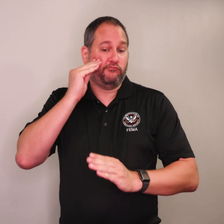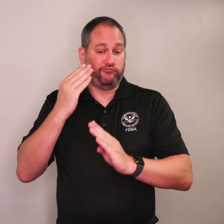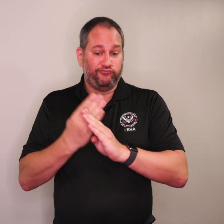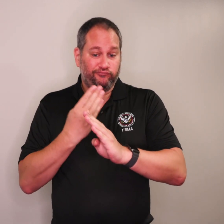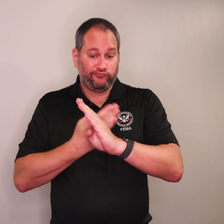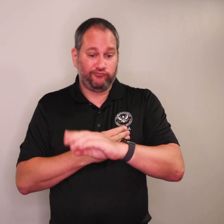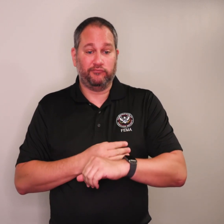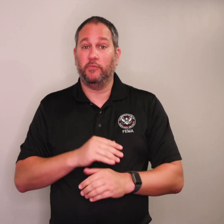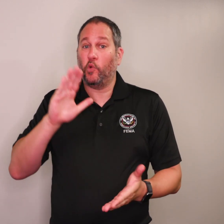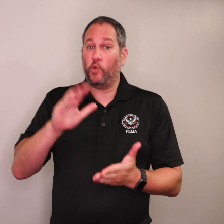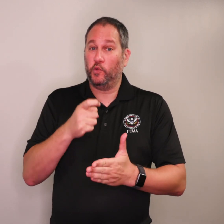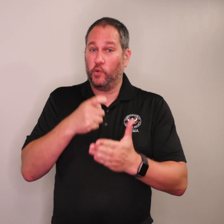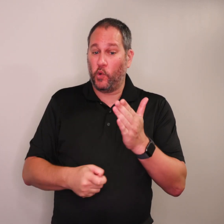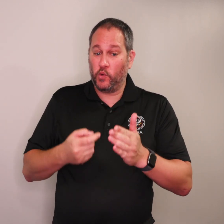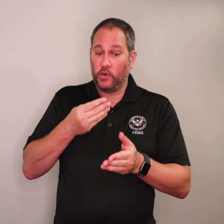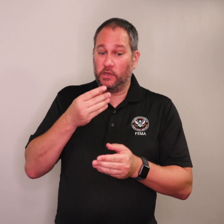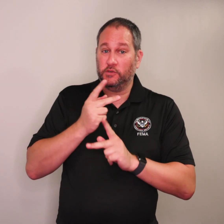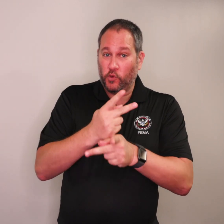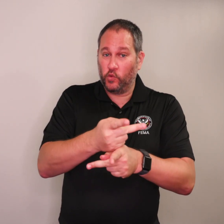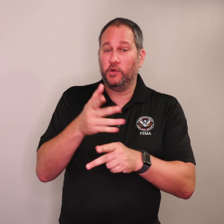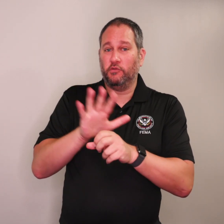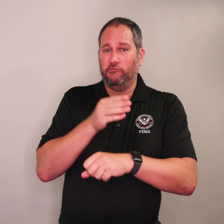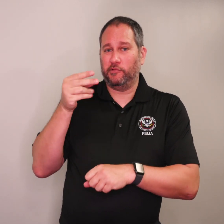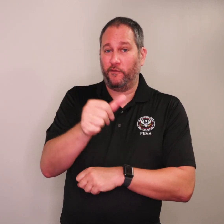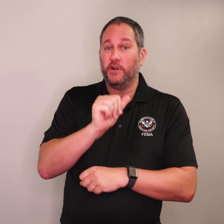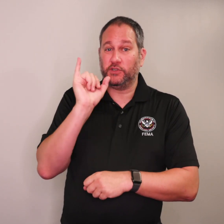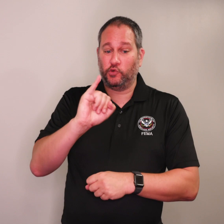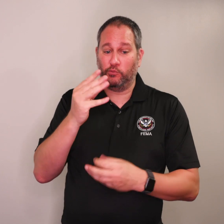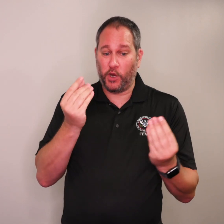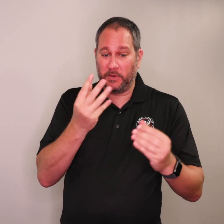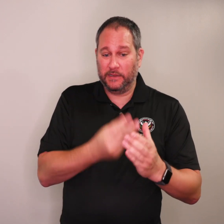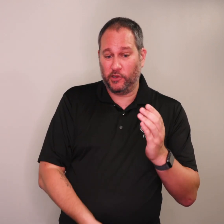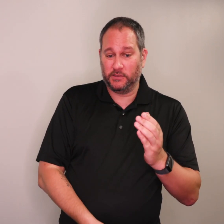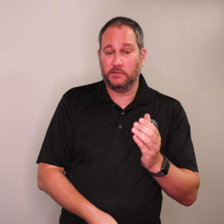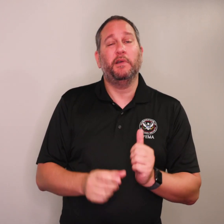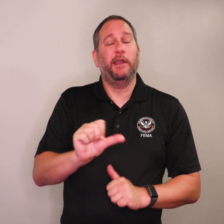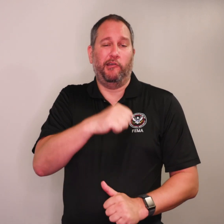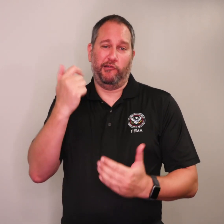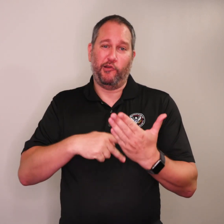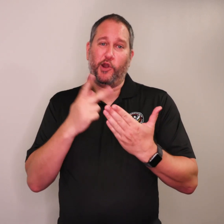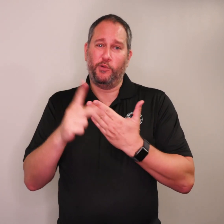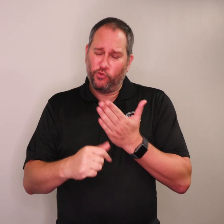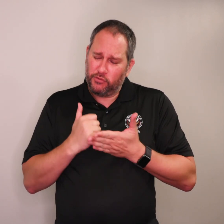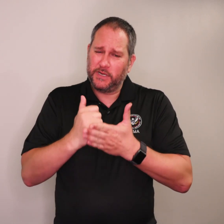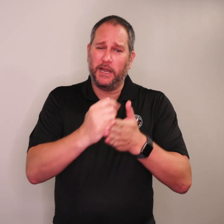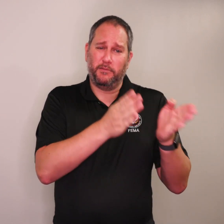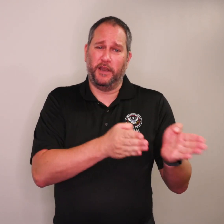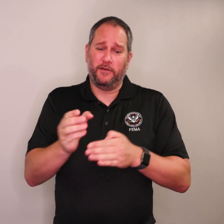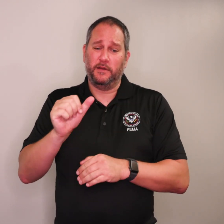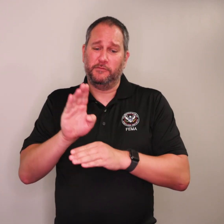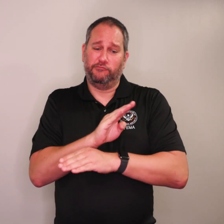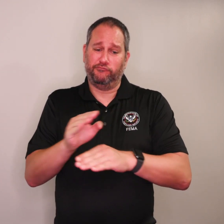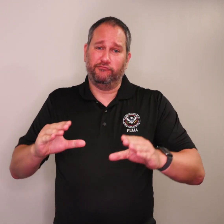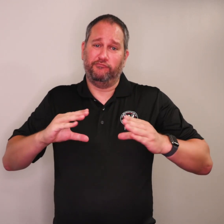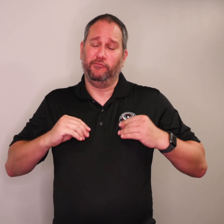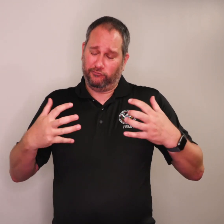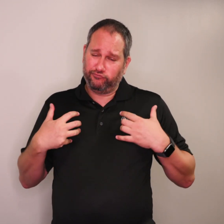and home repairs, low cost loans to cover uninsured property losses, and other programs to help individuals and business owners